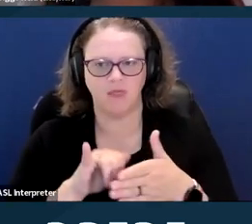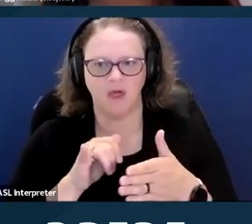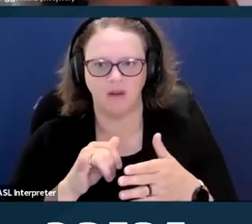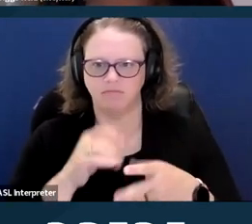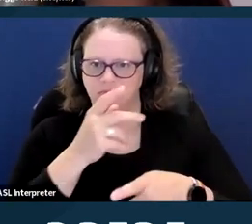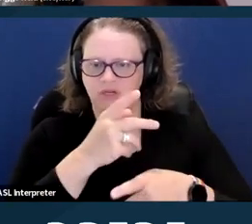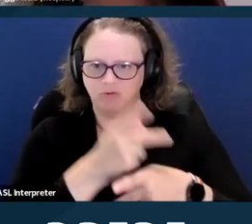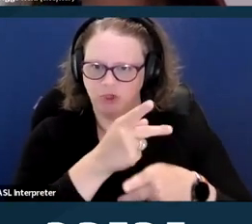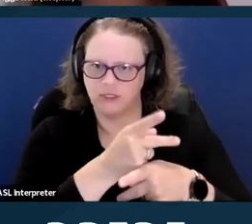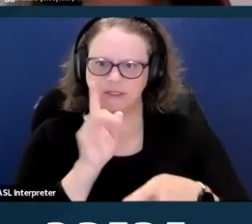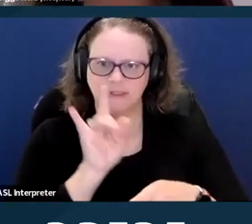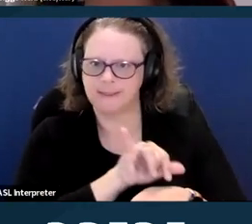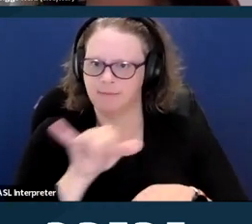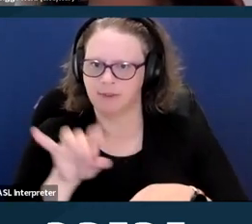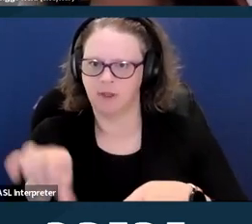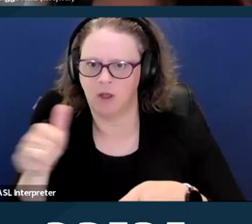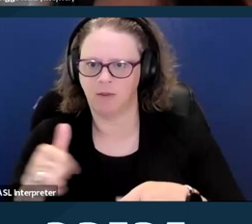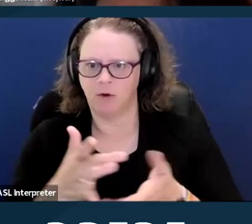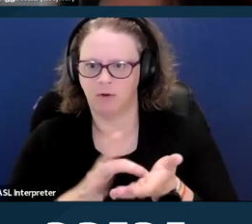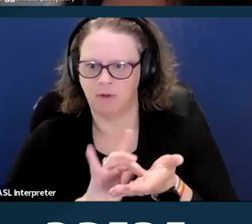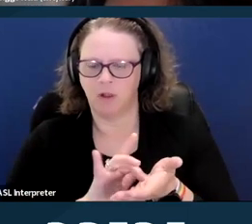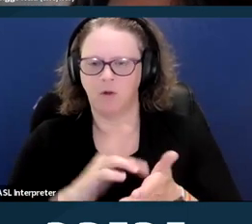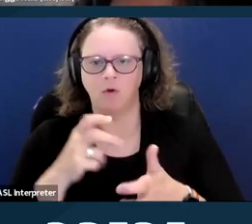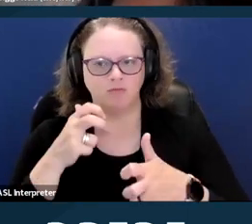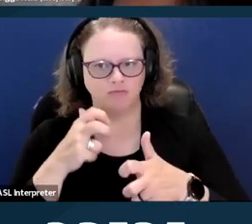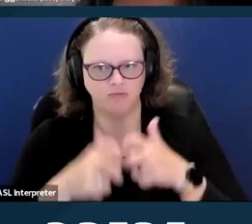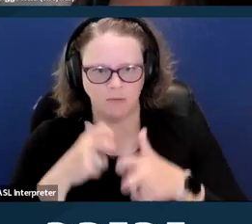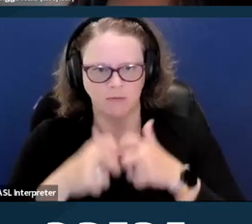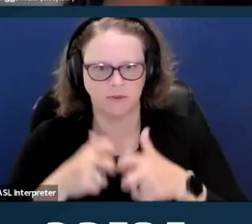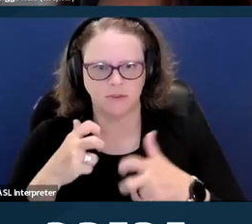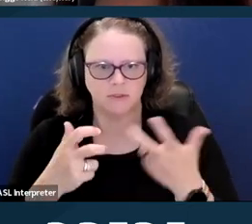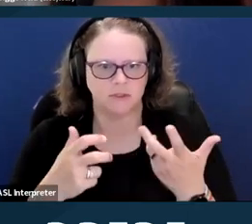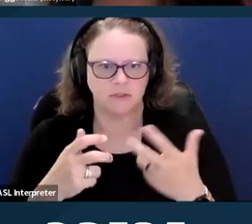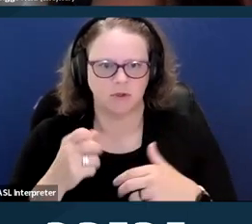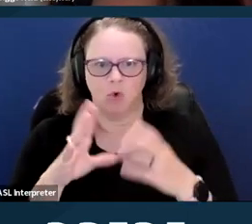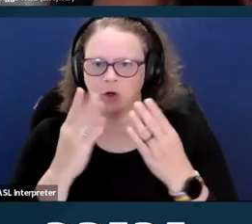and cured if possible. The disability is located squarely within the individual,